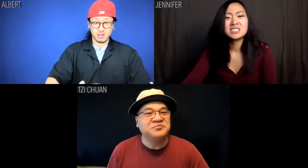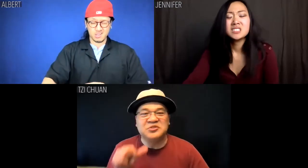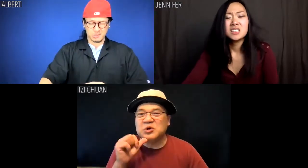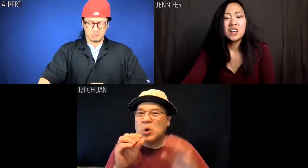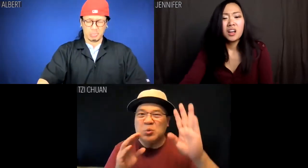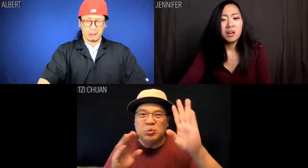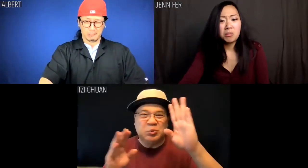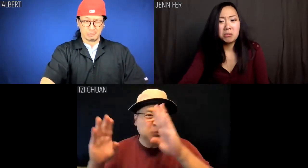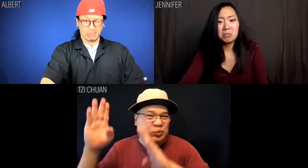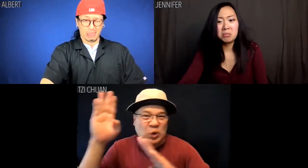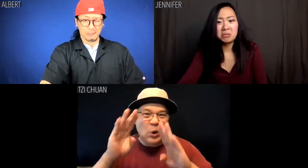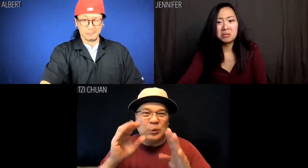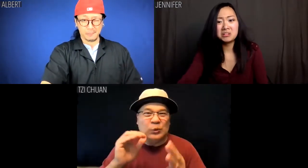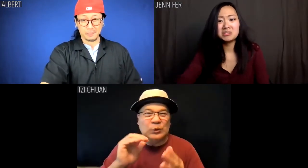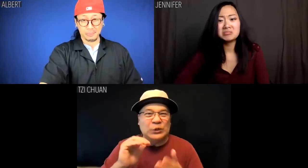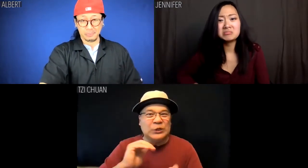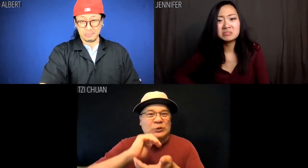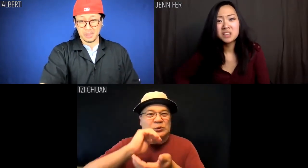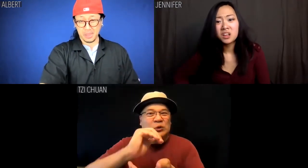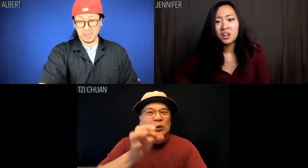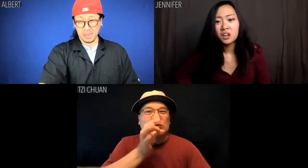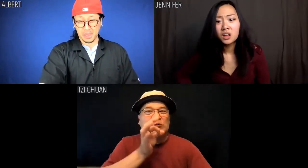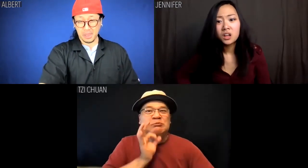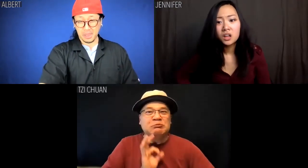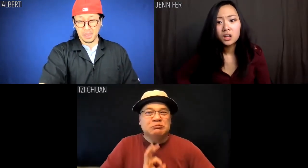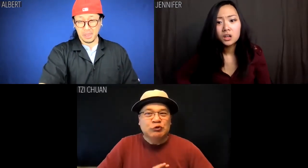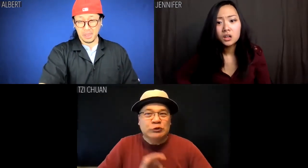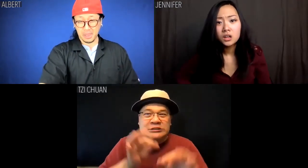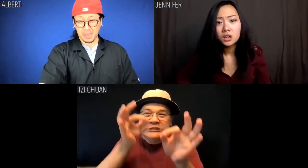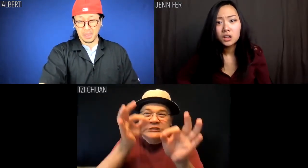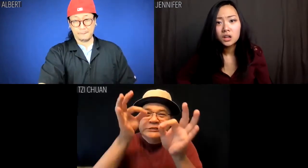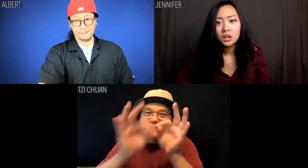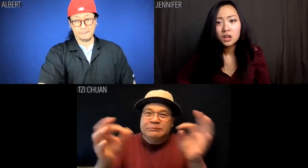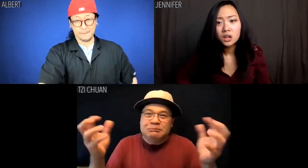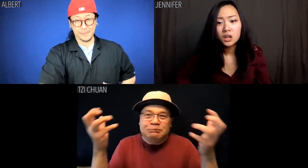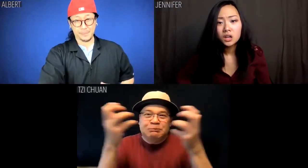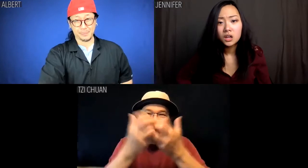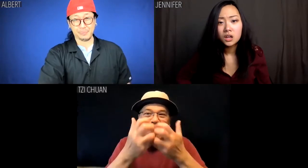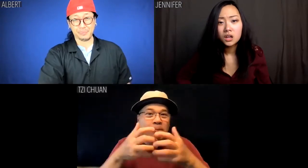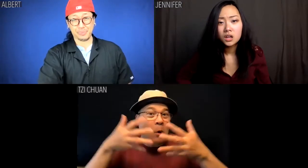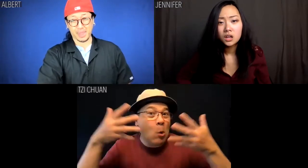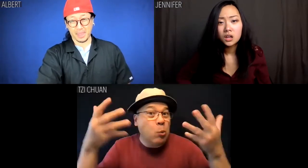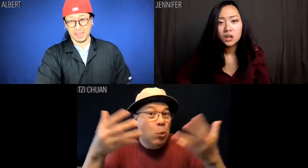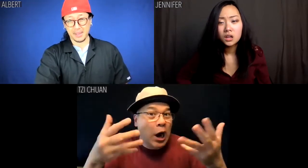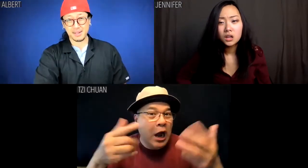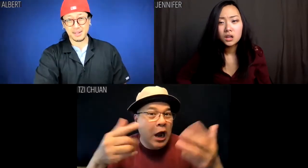Tzi Chuan: Don't worry. Chòu yàowù is just a simple compound of